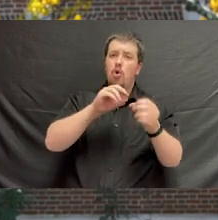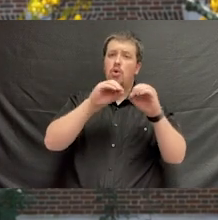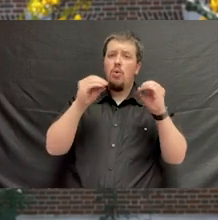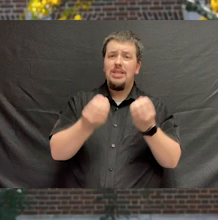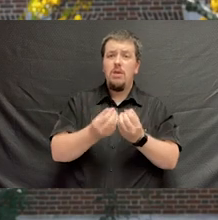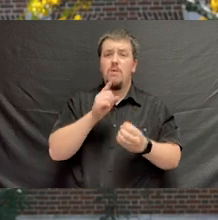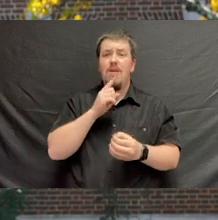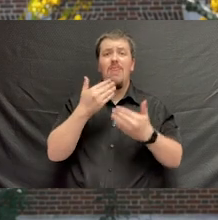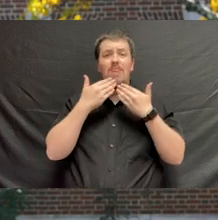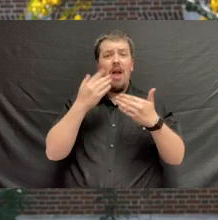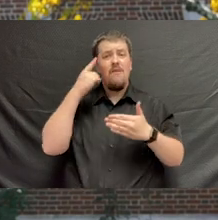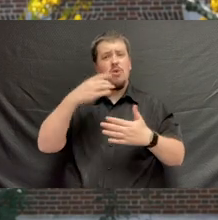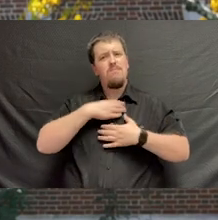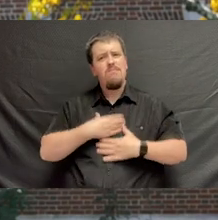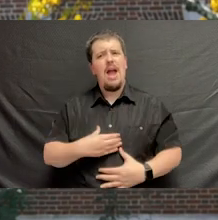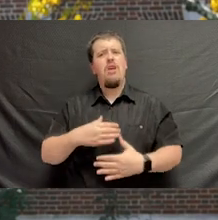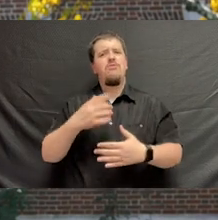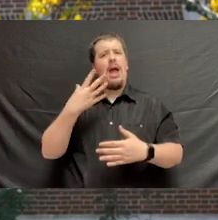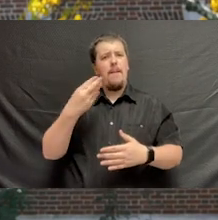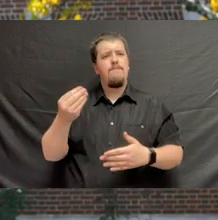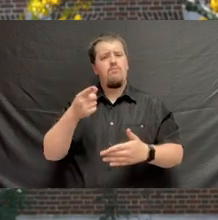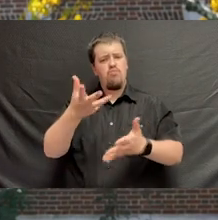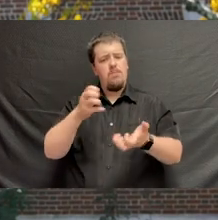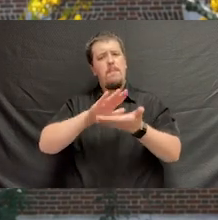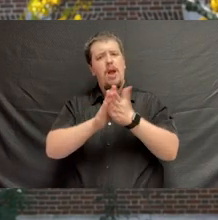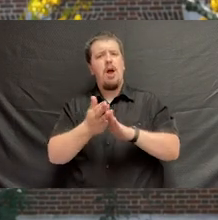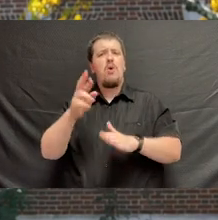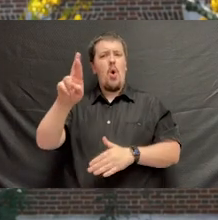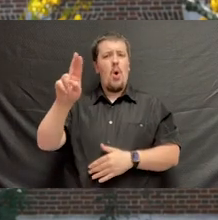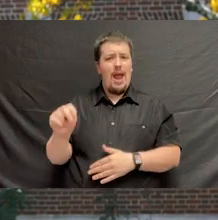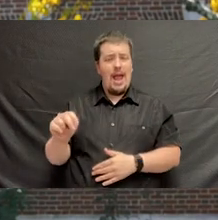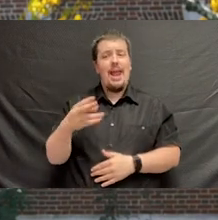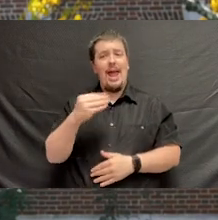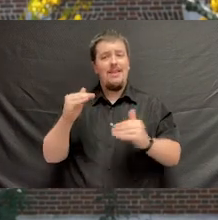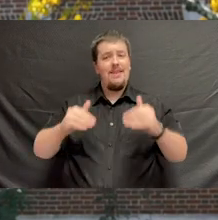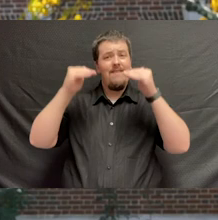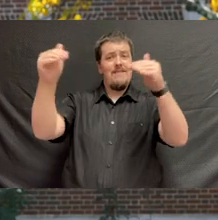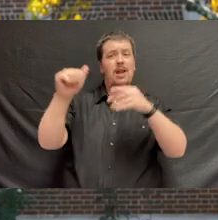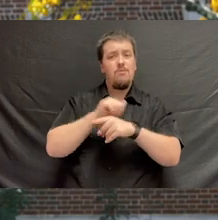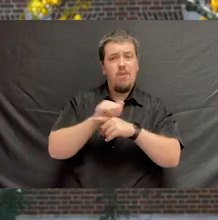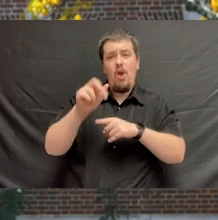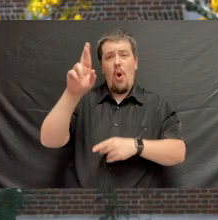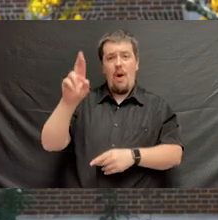Thank you for your passion and dedication to becoming a Professional Registered Nurse an Advanced Practice Registered Nurse.